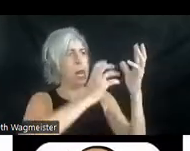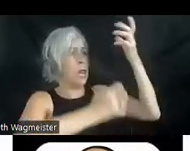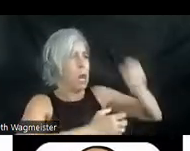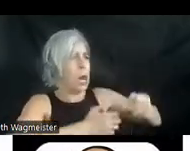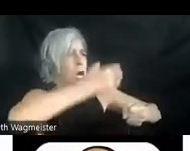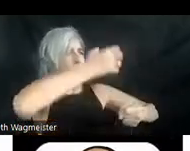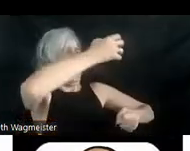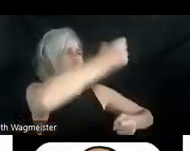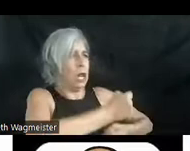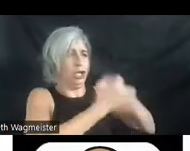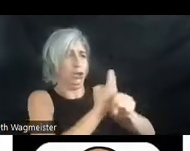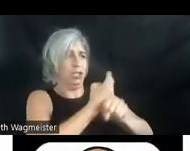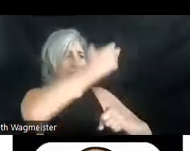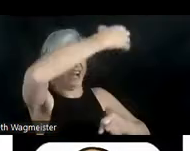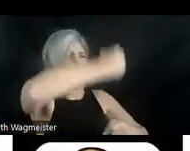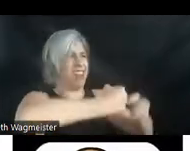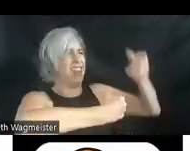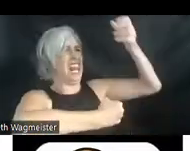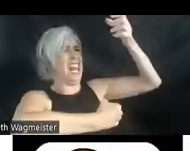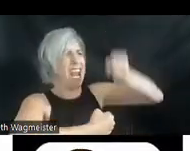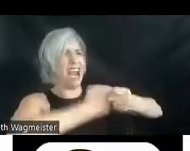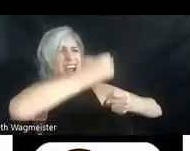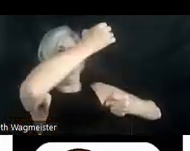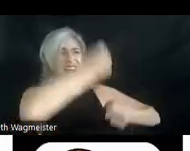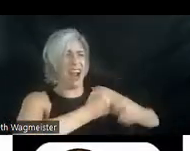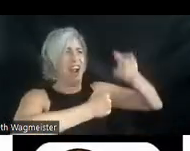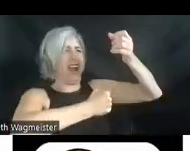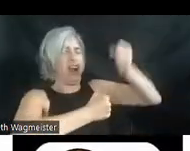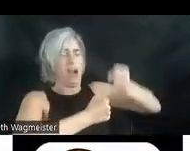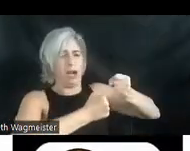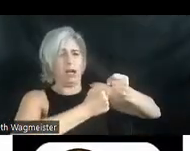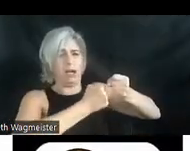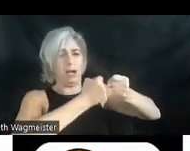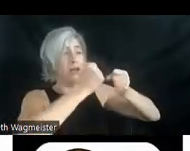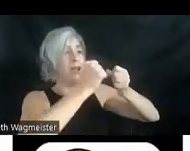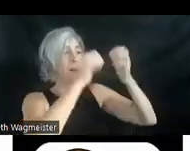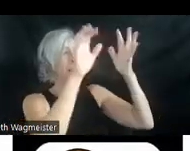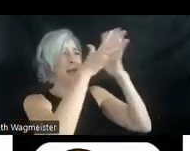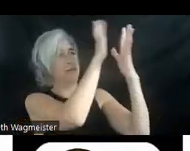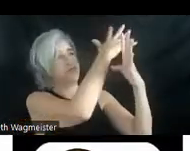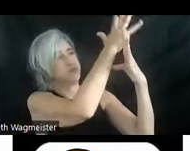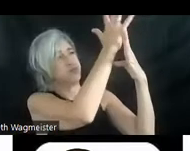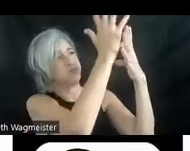his arms to pull himself higher. He rises into thicker foliage and holds on to tangles